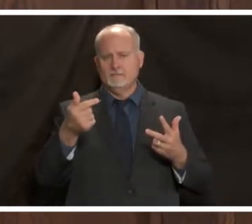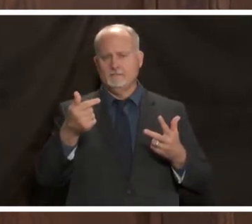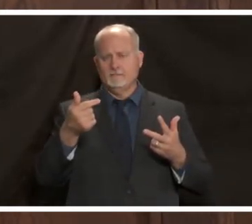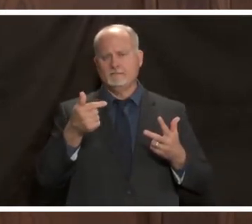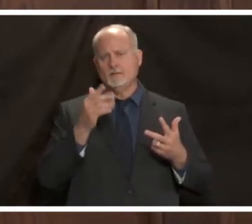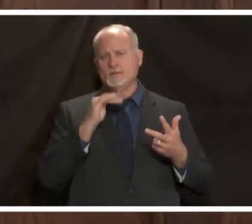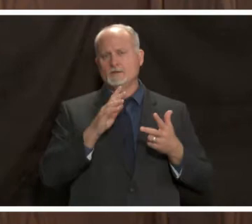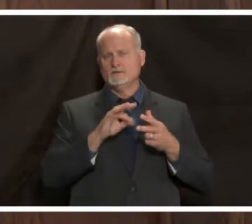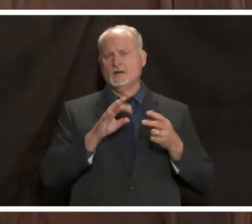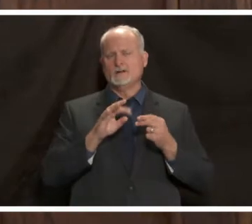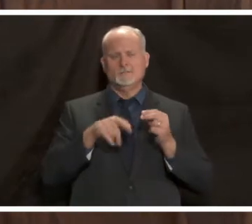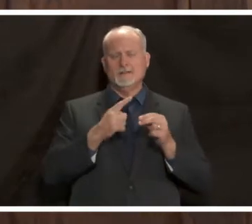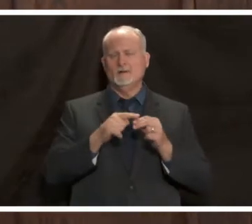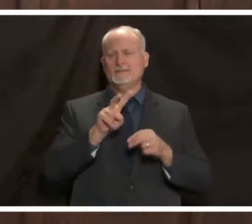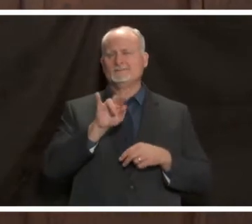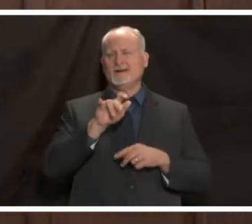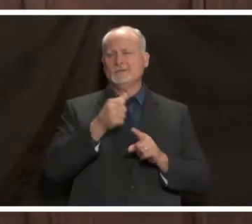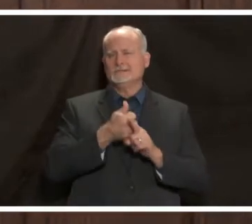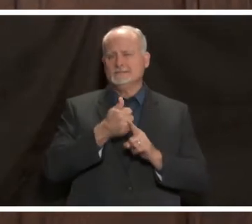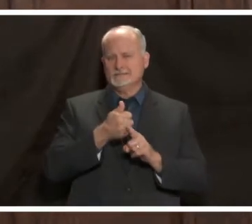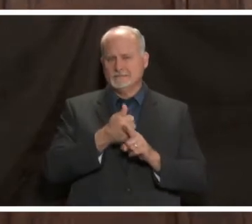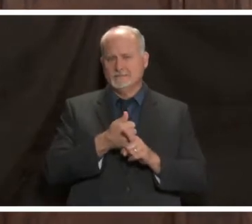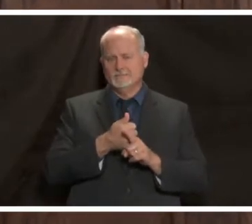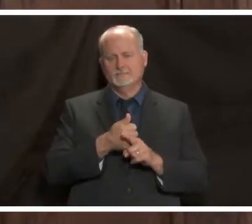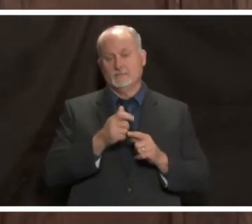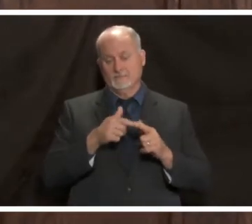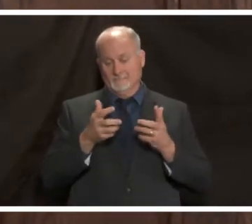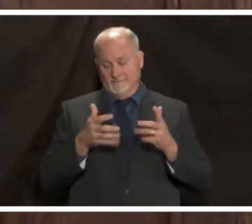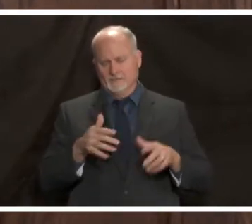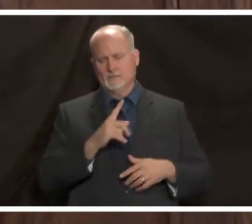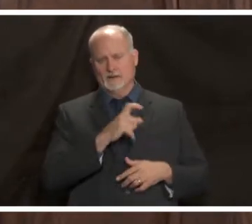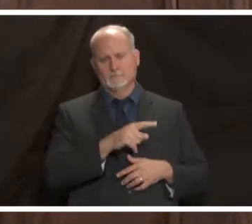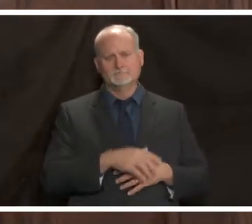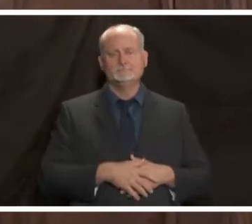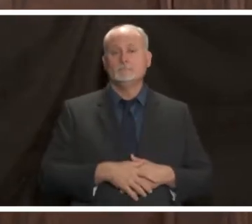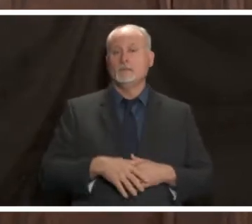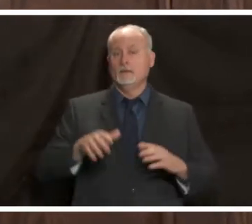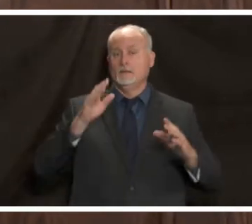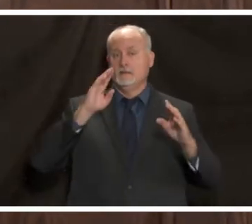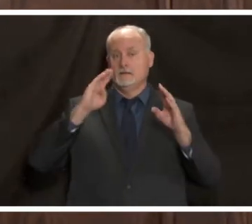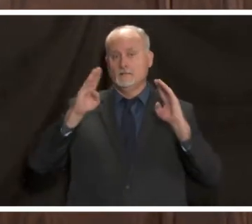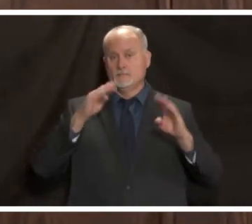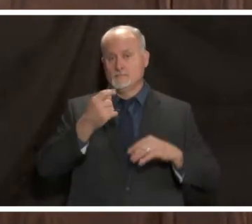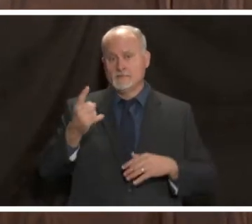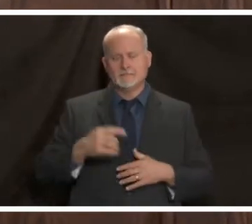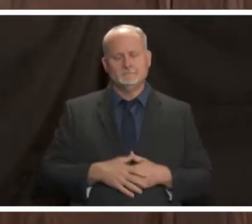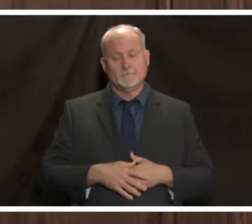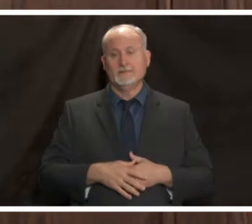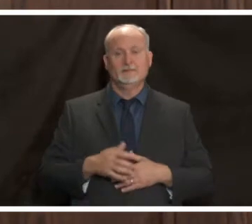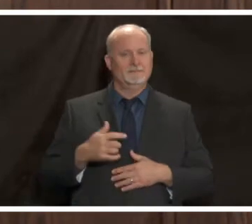on the virus and then we'll take questions for him after hi everybody we've been here before